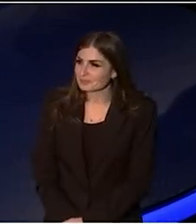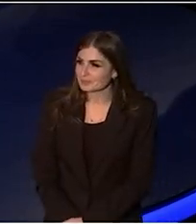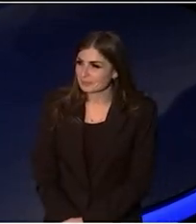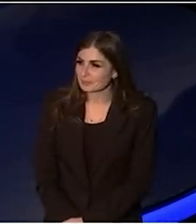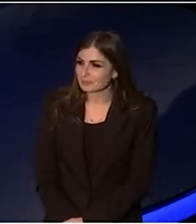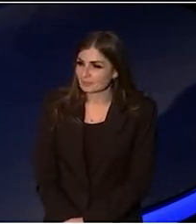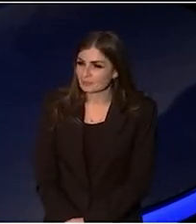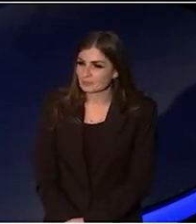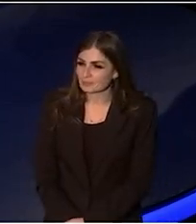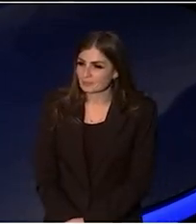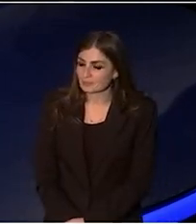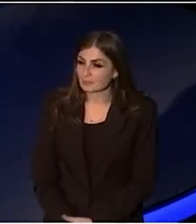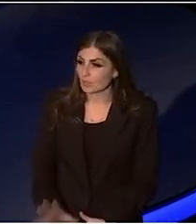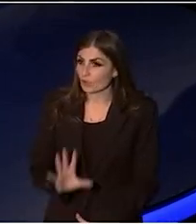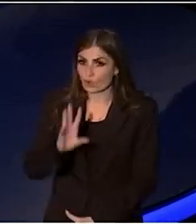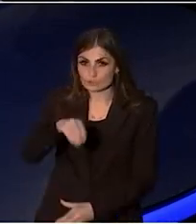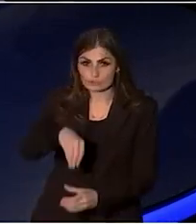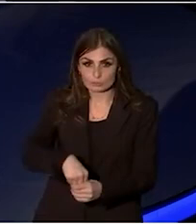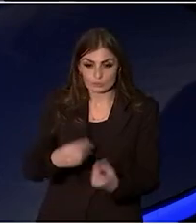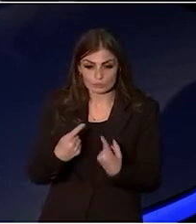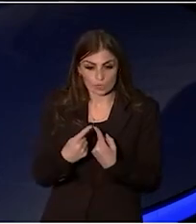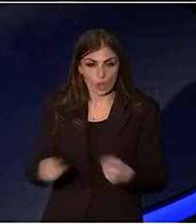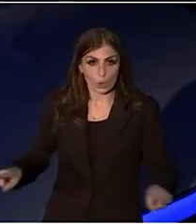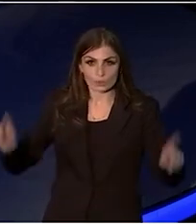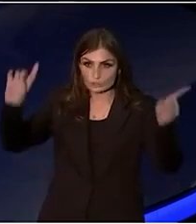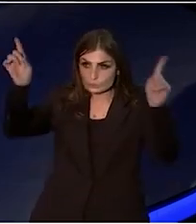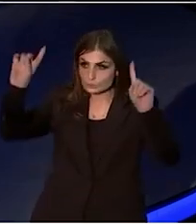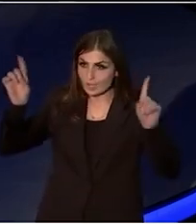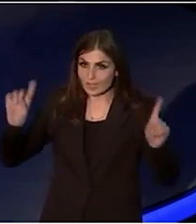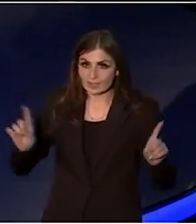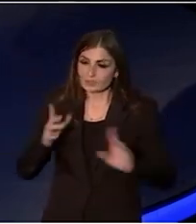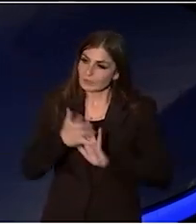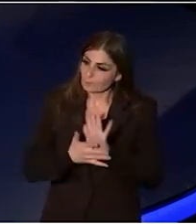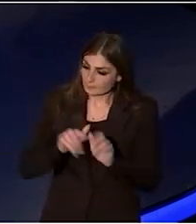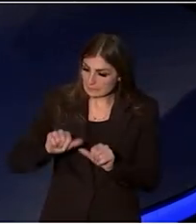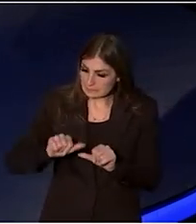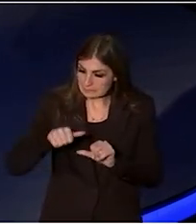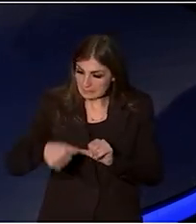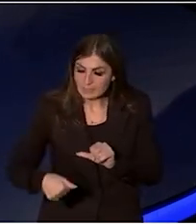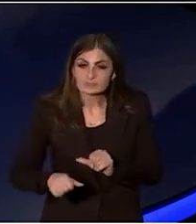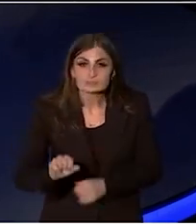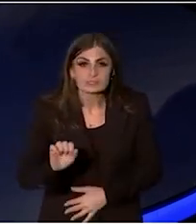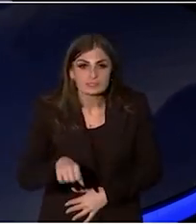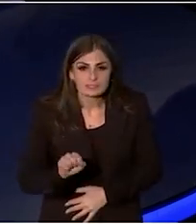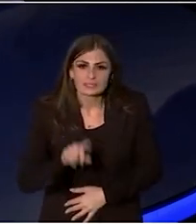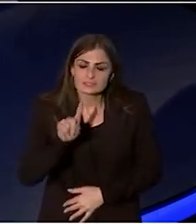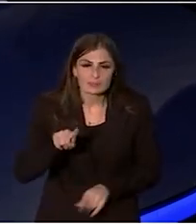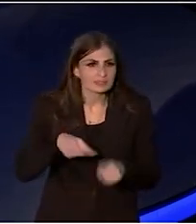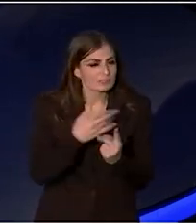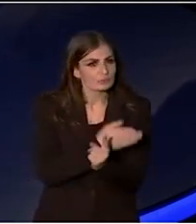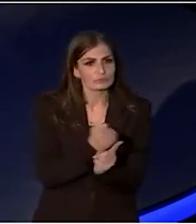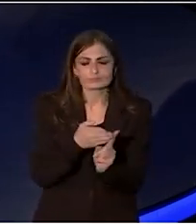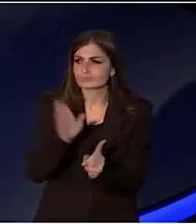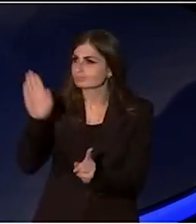today is not simply the next chapter. It's a different way of doing things.